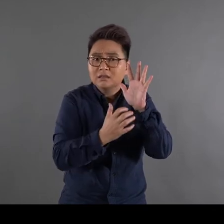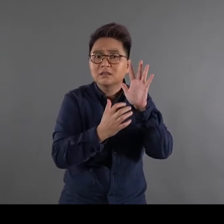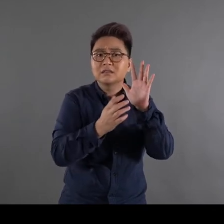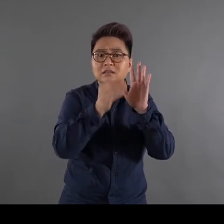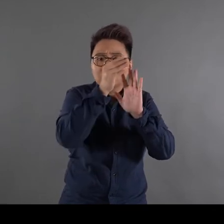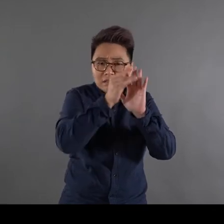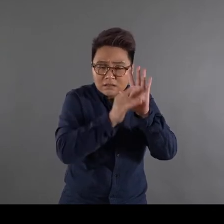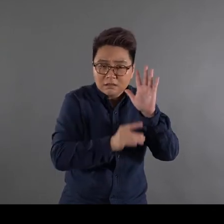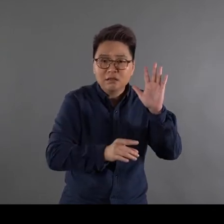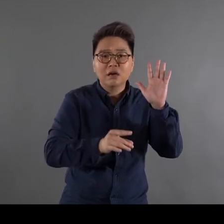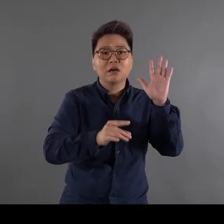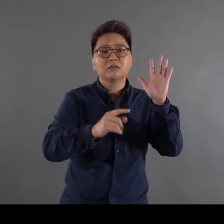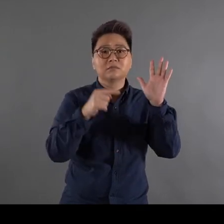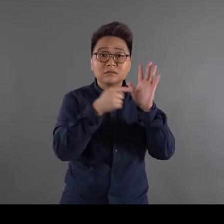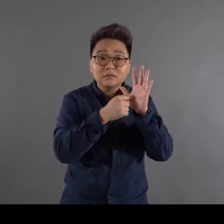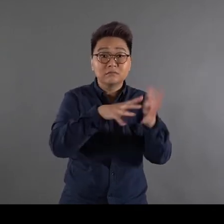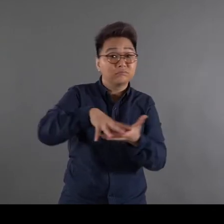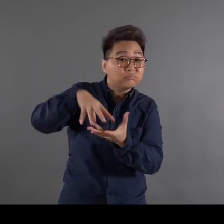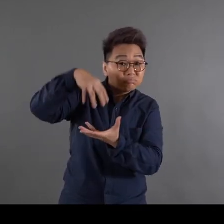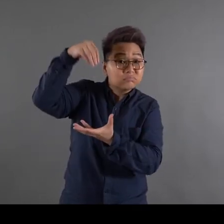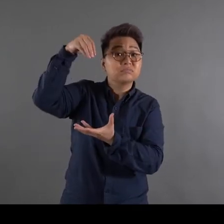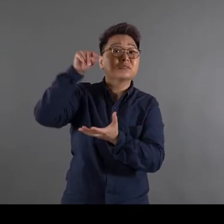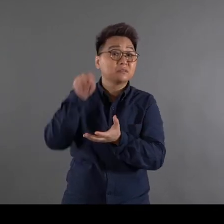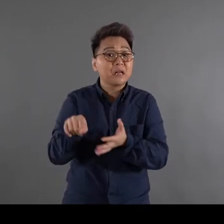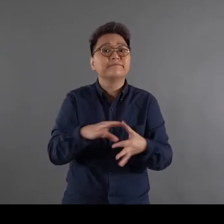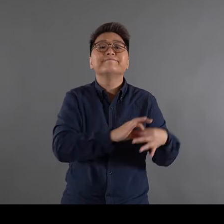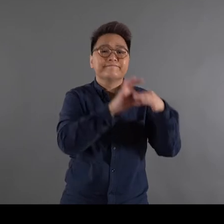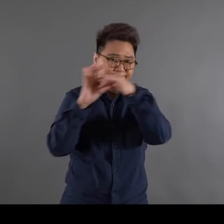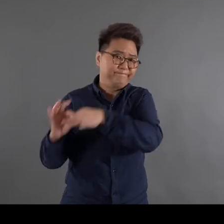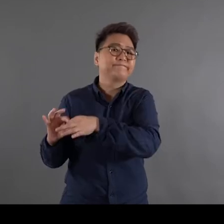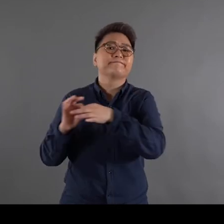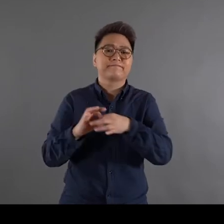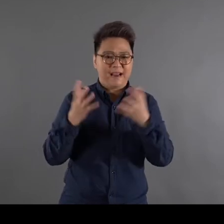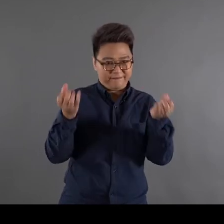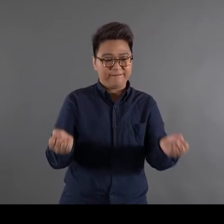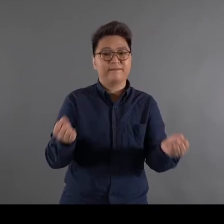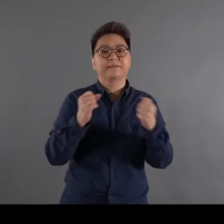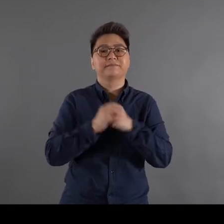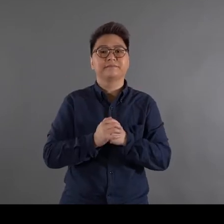are usually interconnected with those of figurative paintings